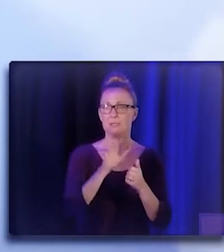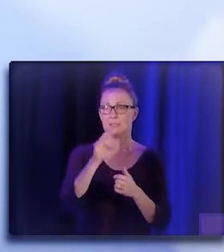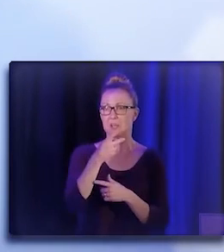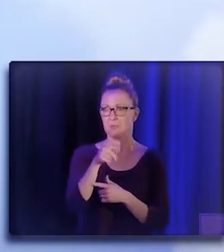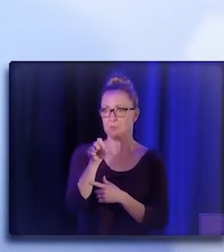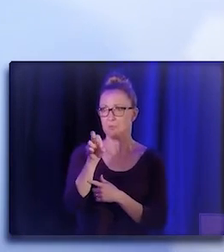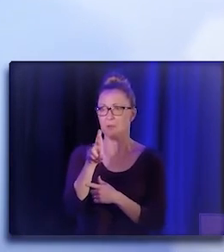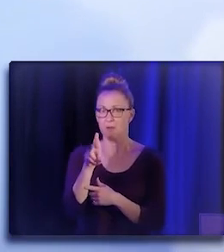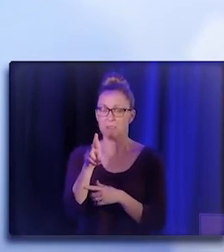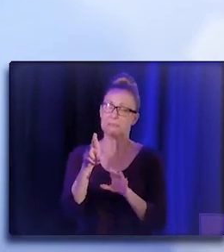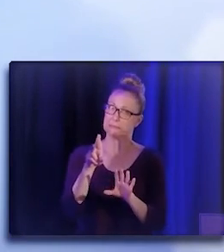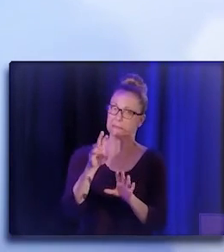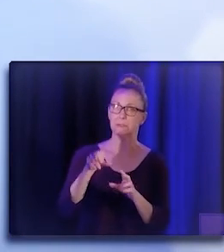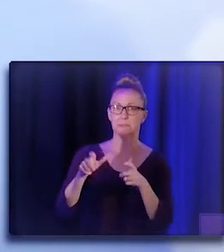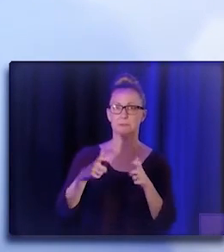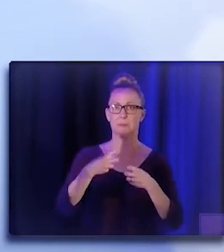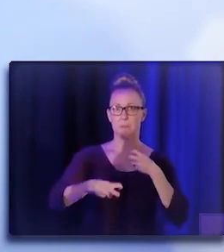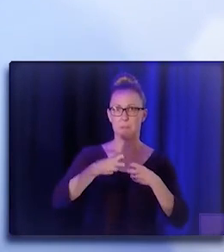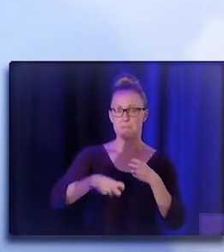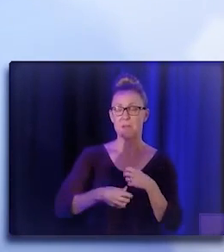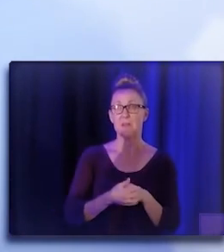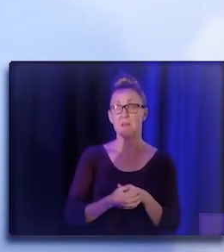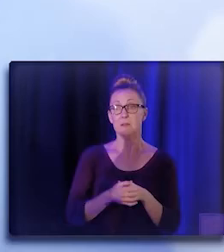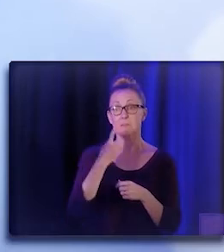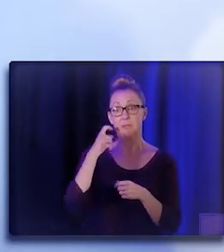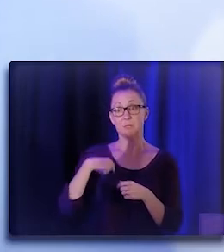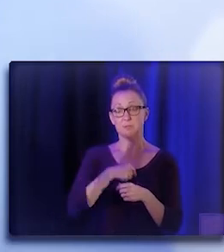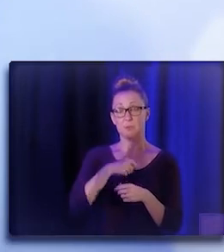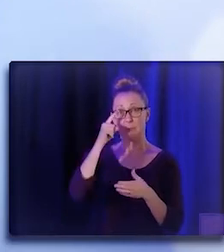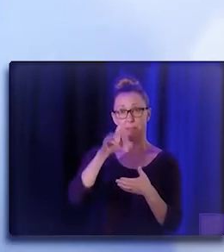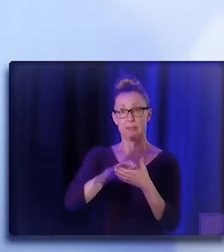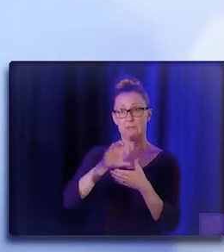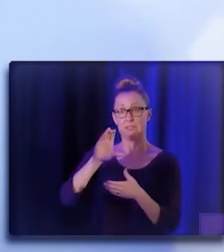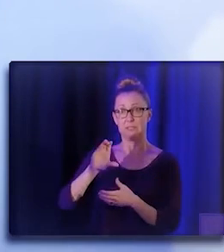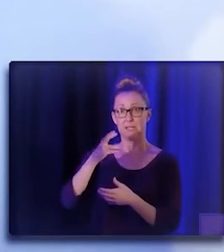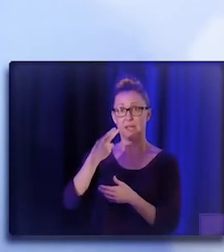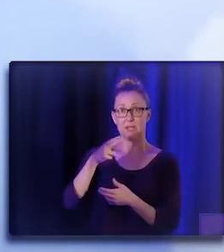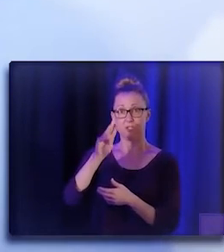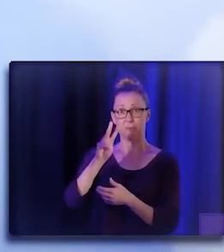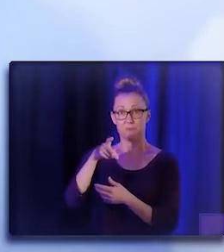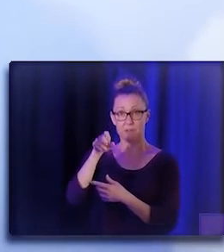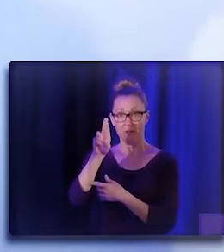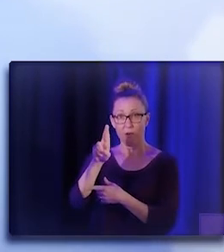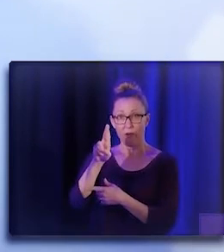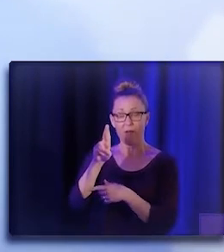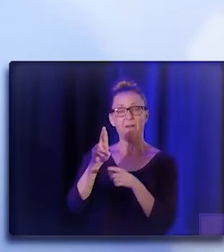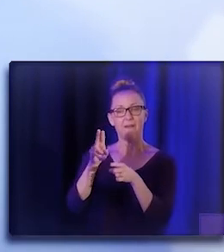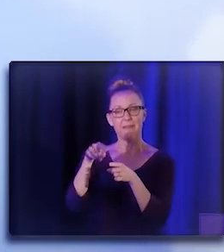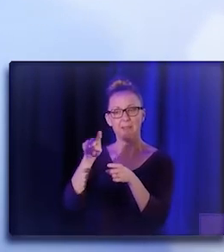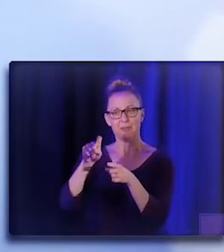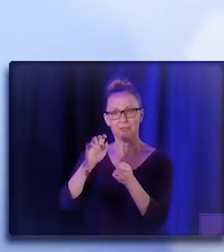And the problem is because we believe that the CHW/P/R will have to adapt to a new culture.